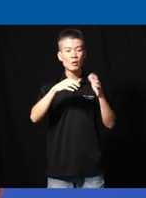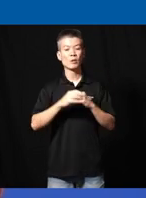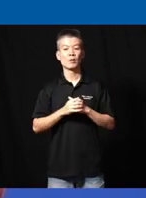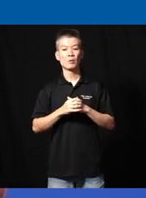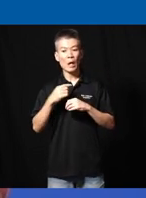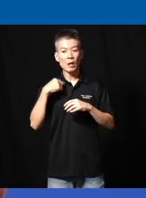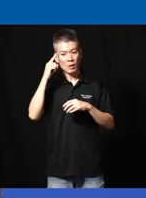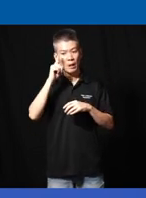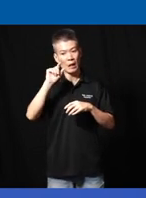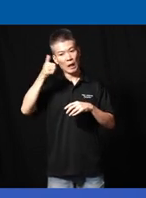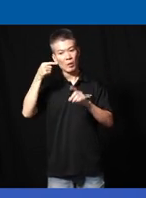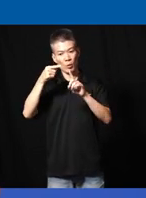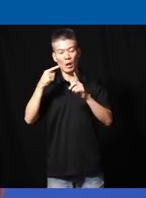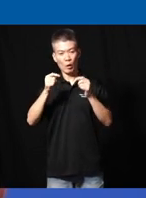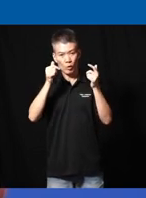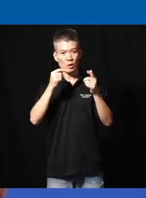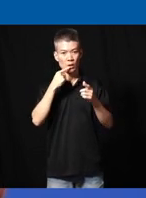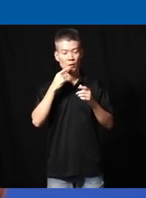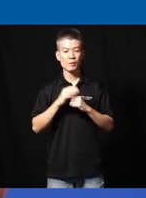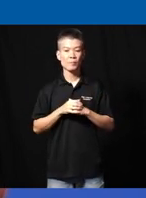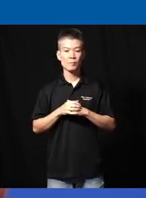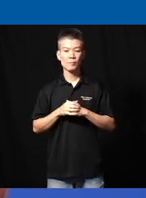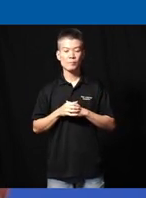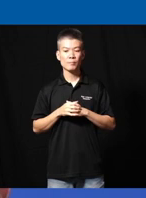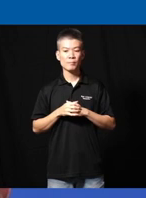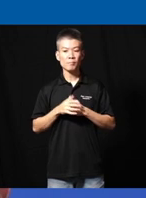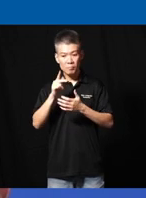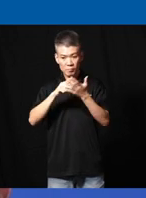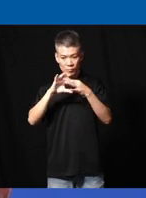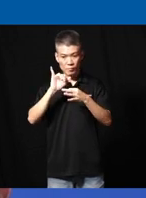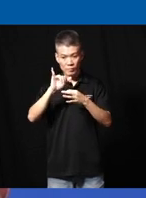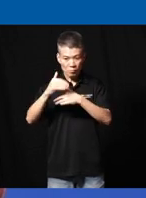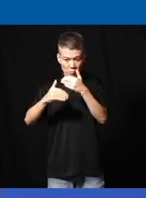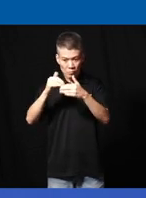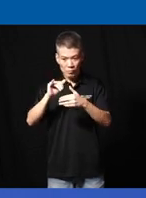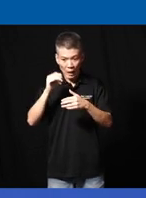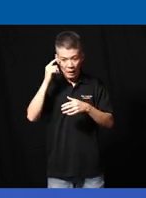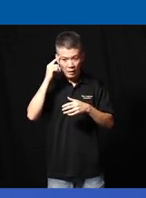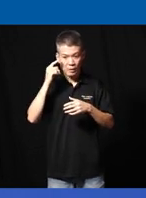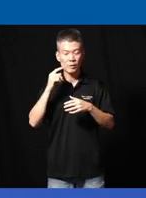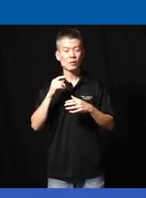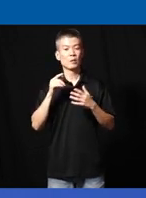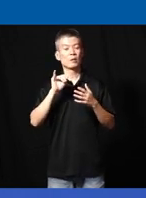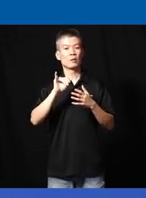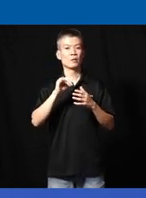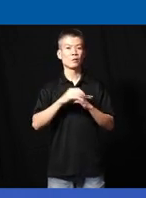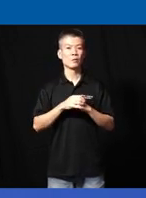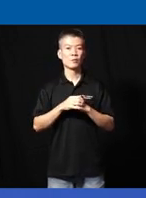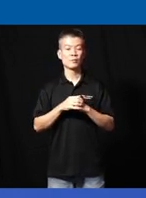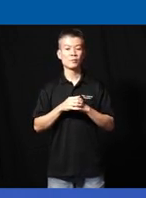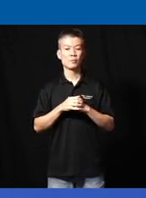I think one other point I'll just quickly make um part of that process is also and I think this was